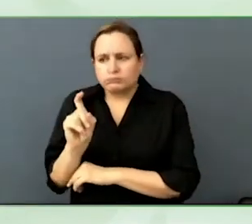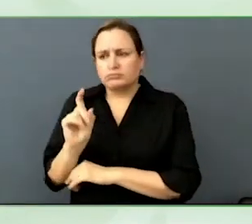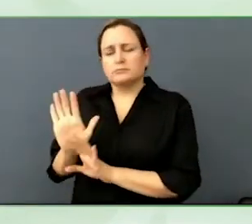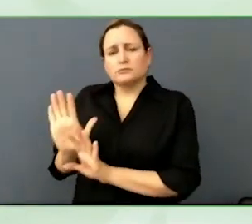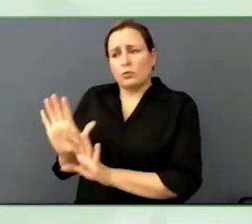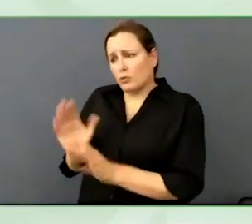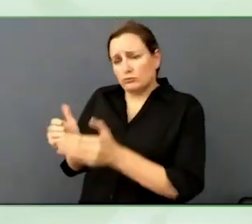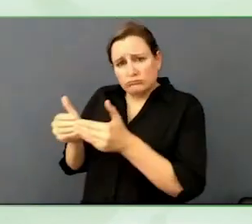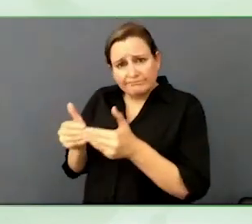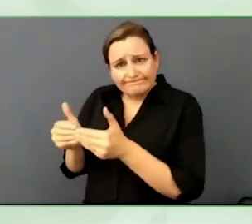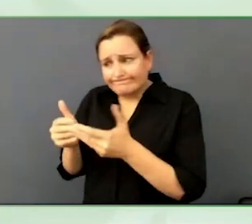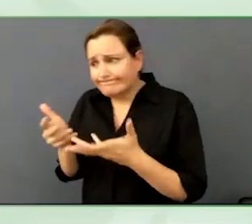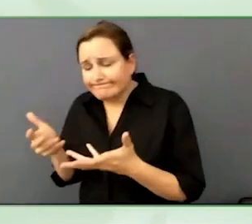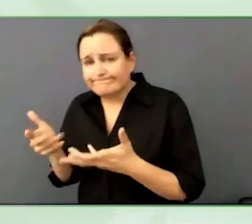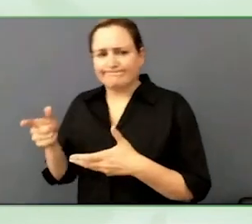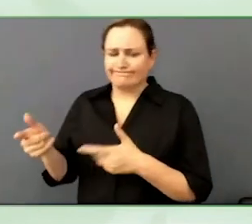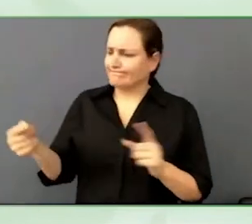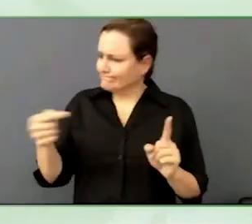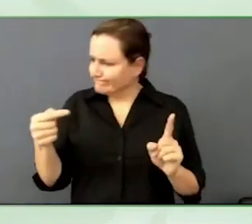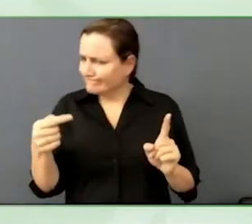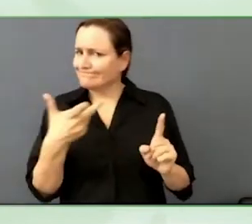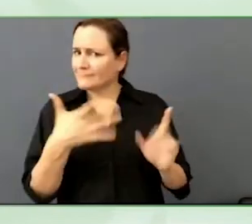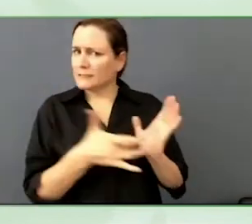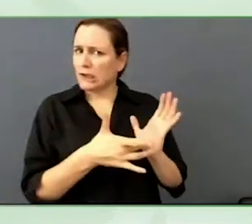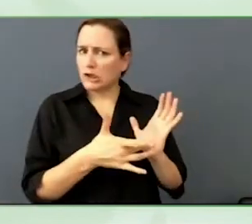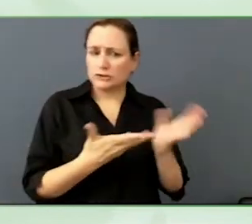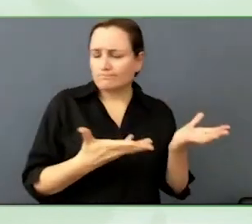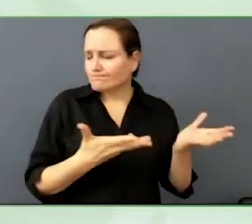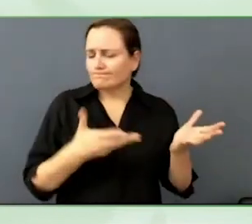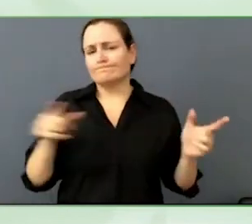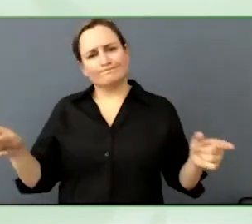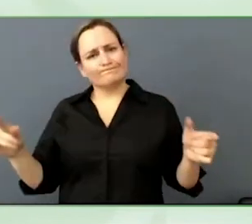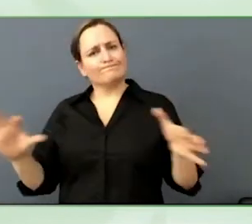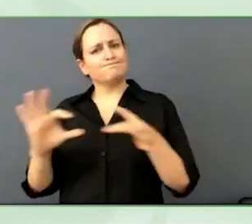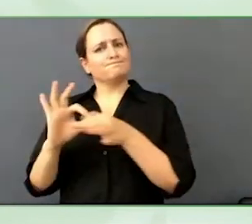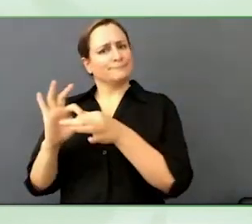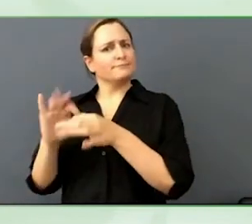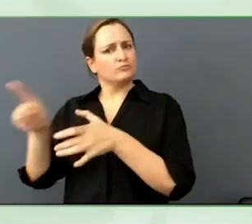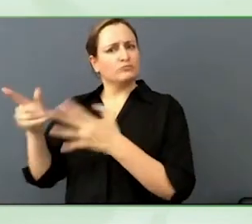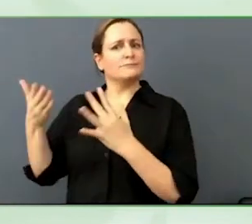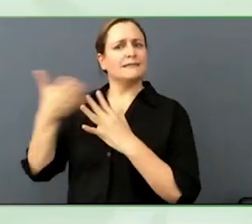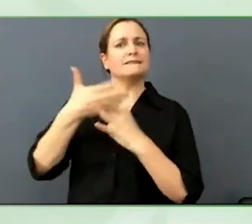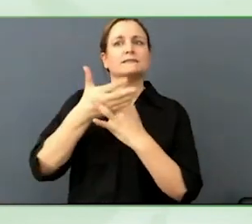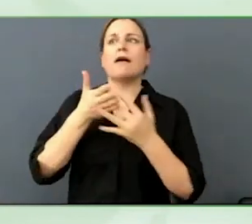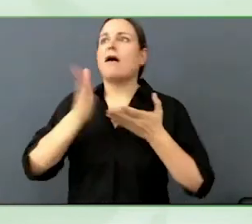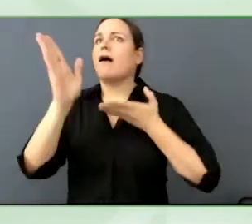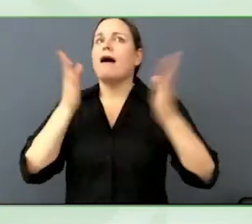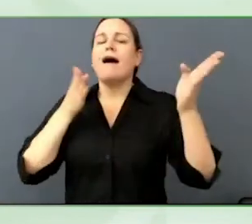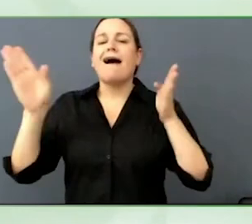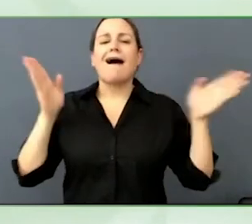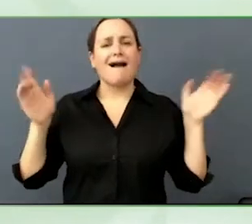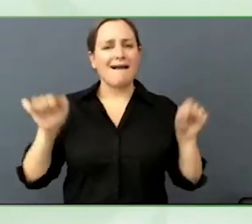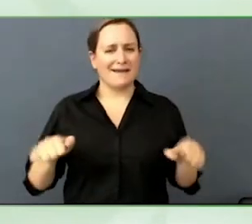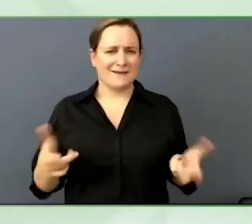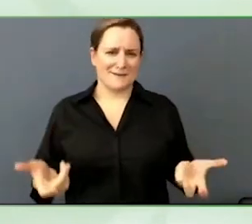consuming however many different packages of platforms plus the